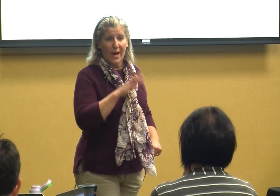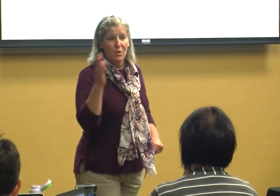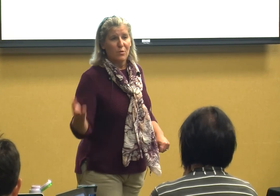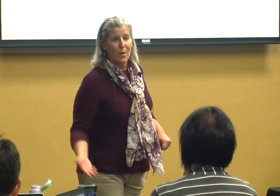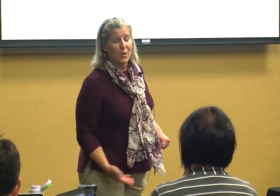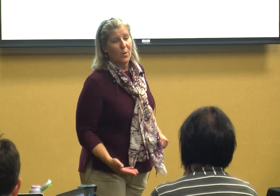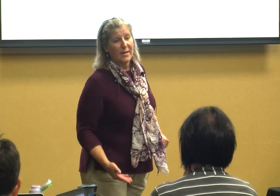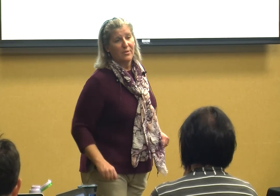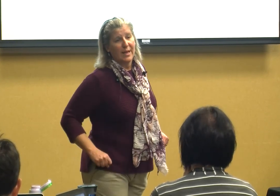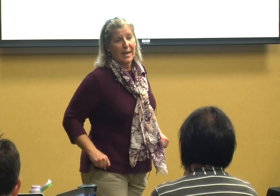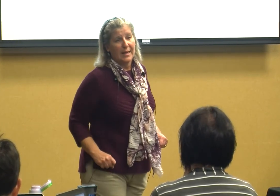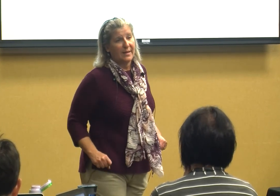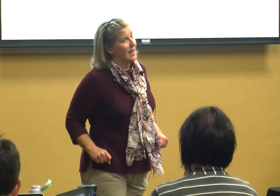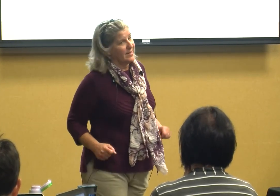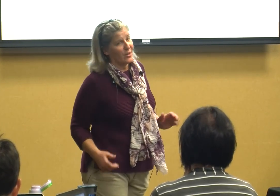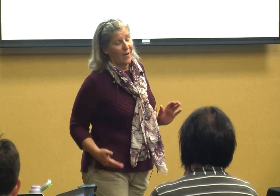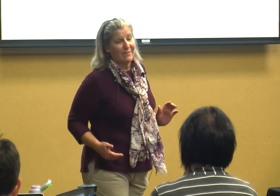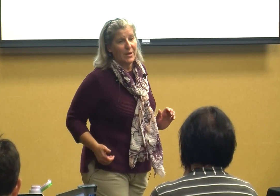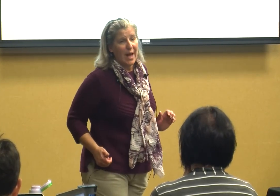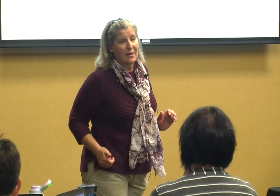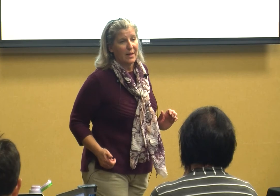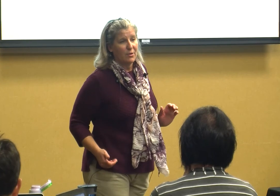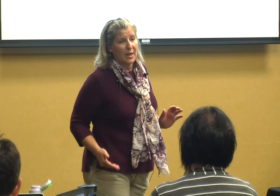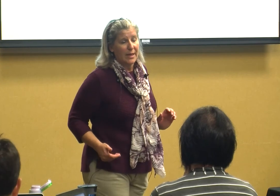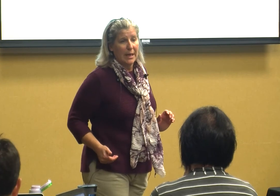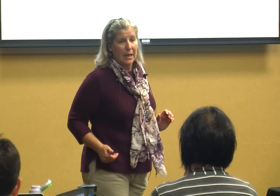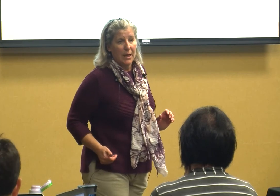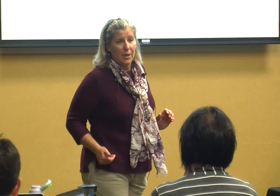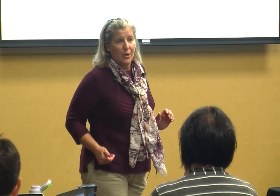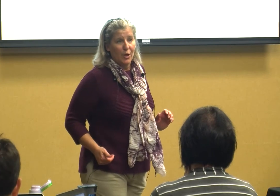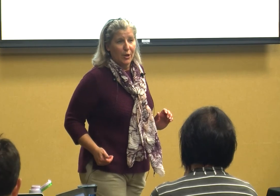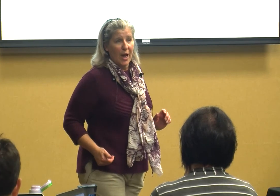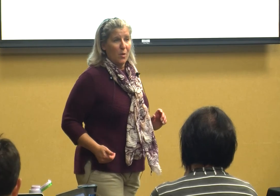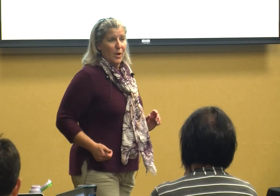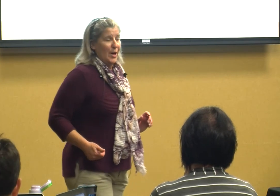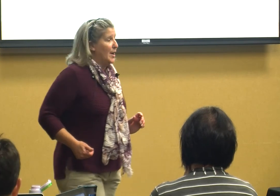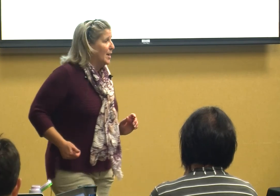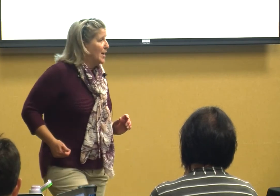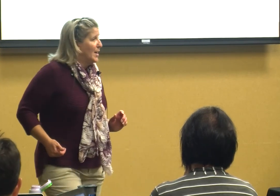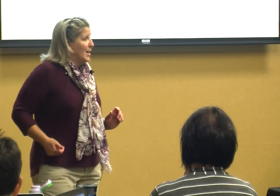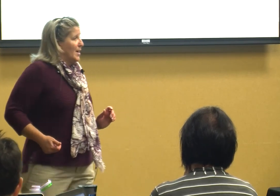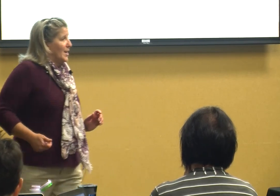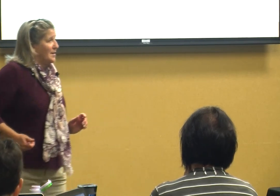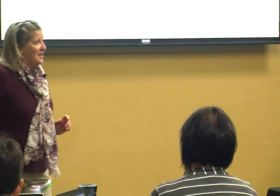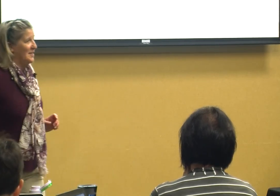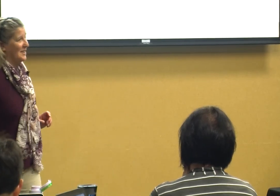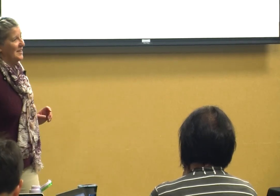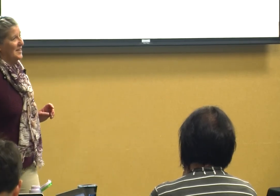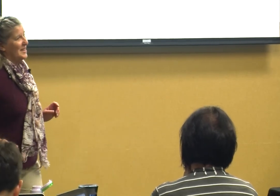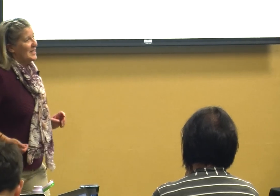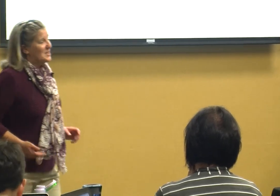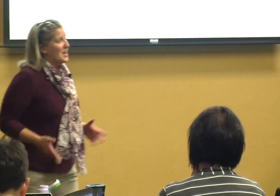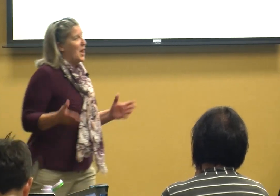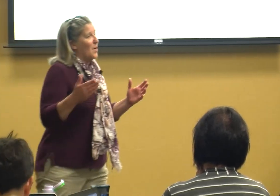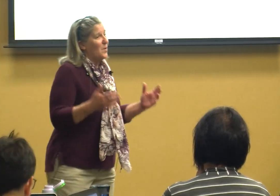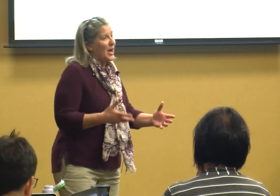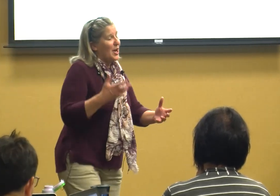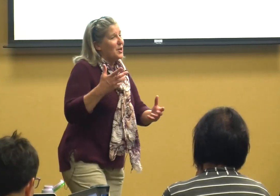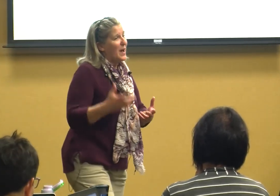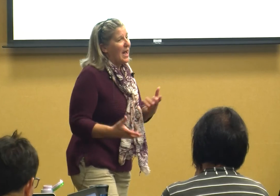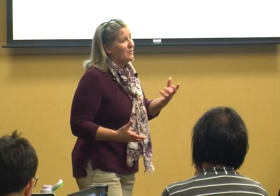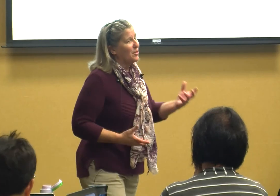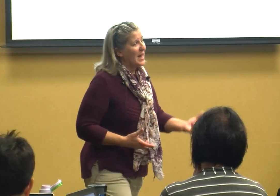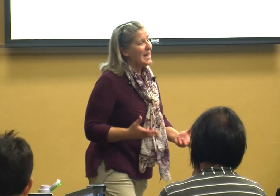or do I want to wait to the end that's the grand finale of cleaning you know so you have to think